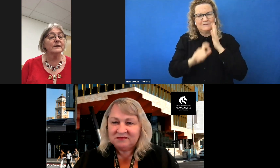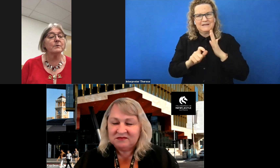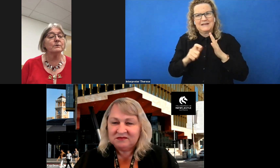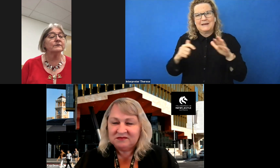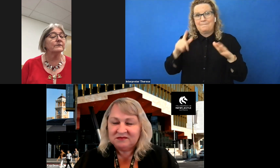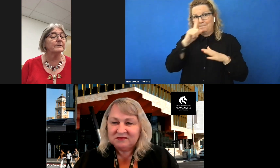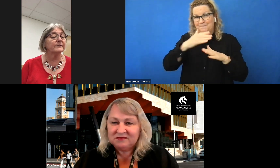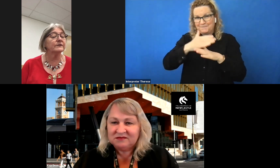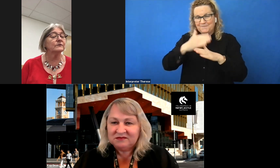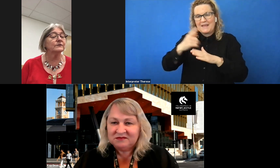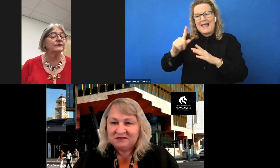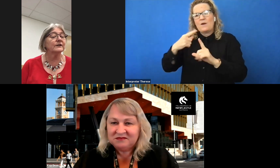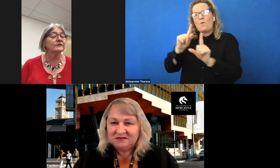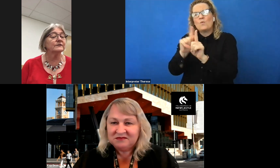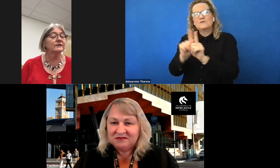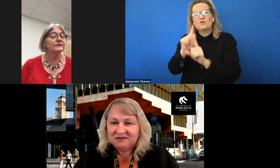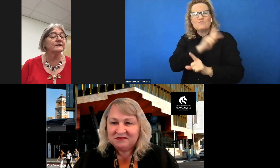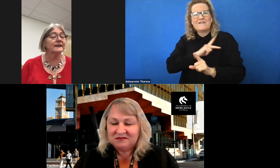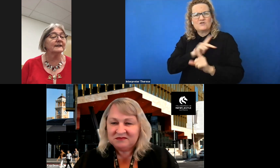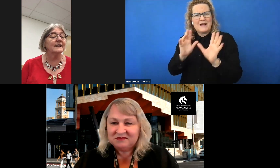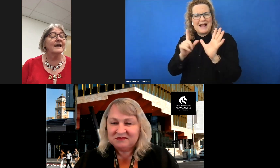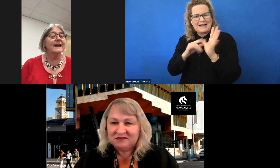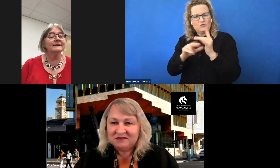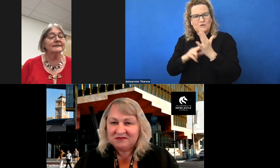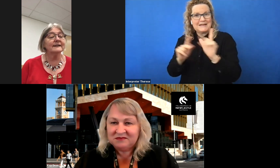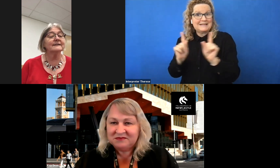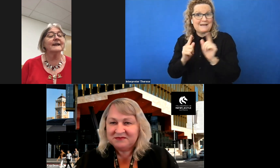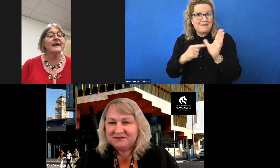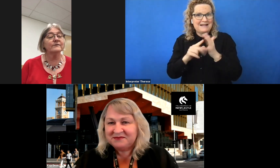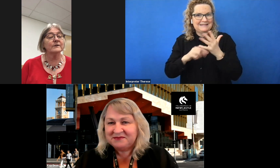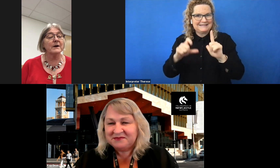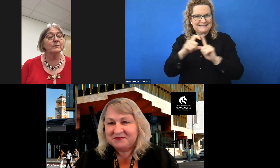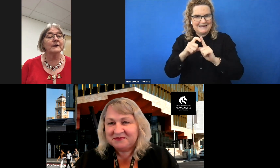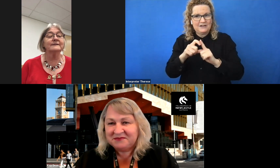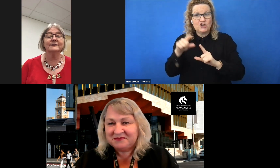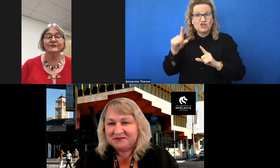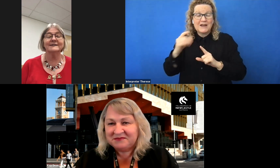importance of a professional association such as ATEND, and has attended every Pathways since she